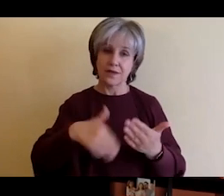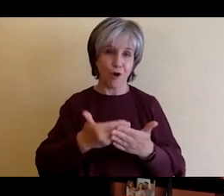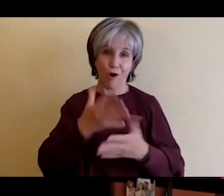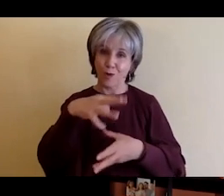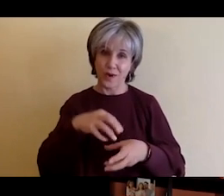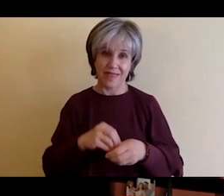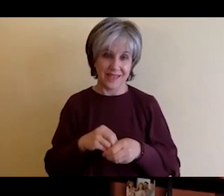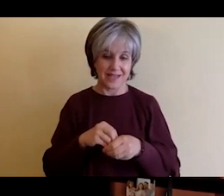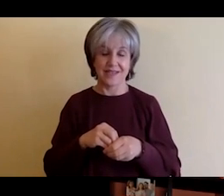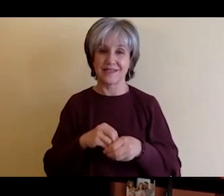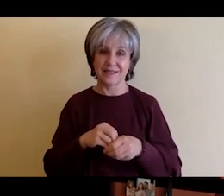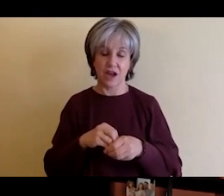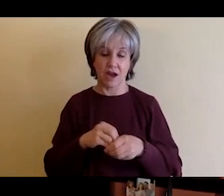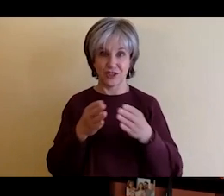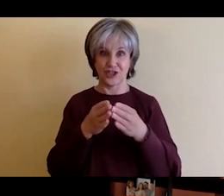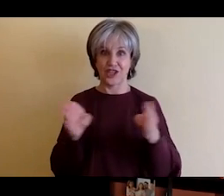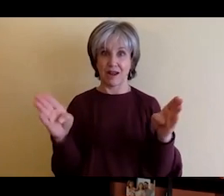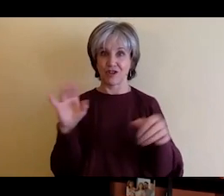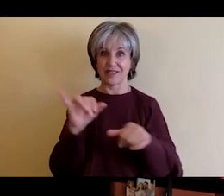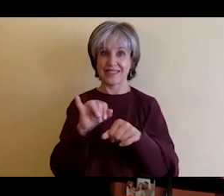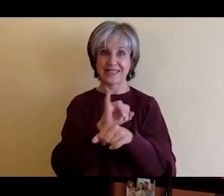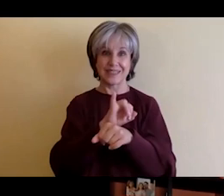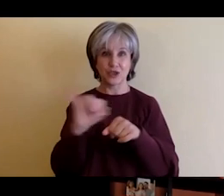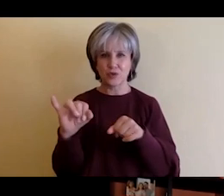creating movies or animation or 3D animation